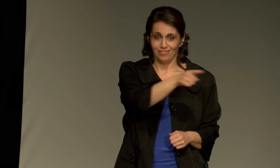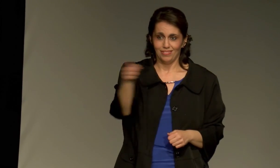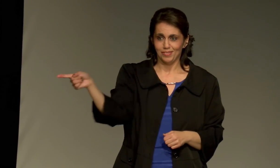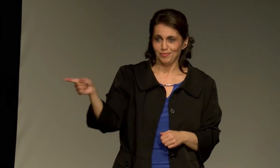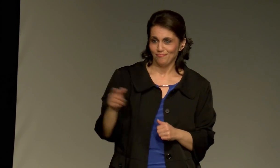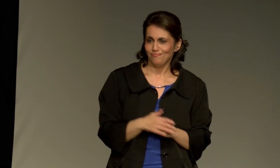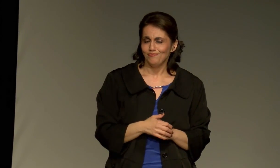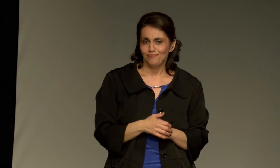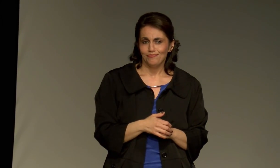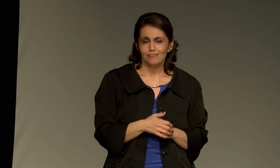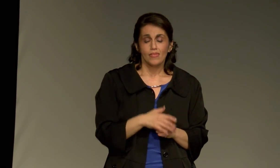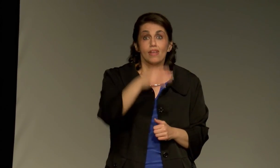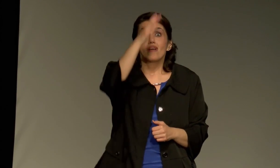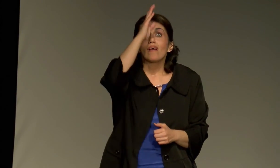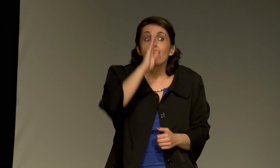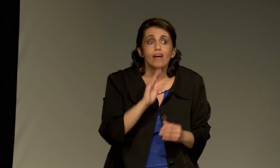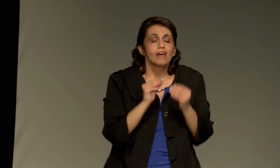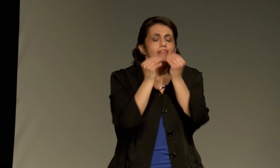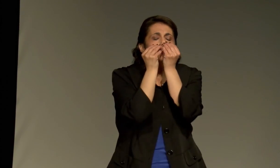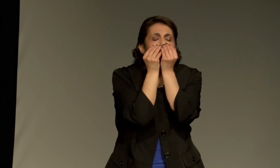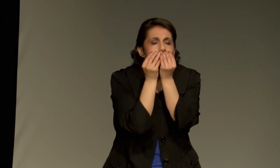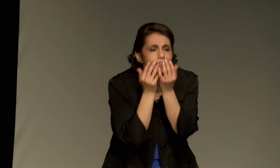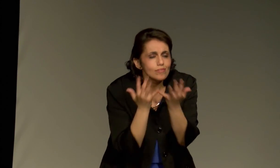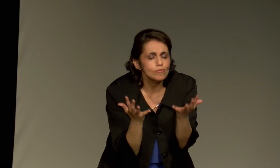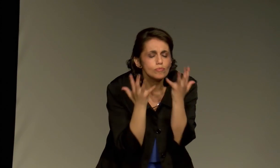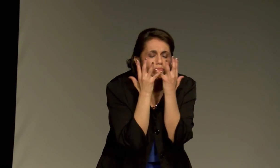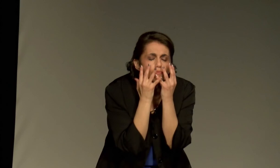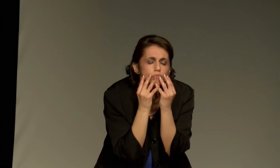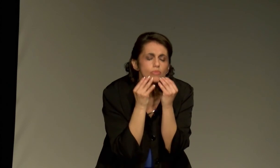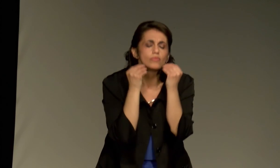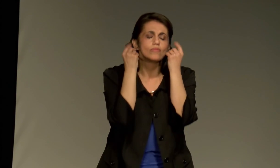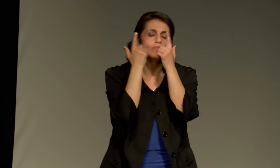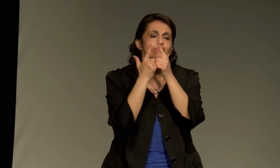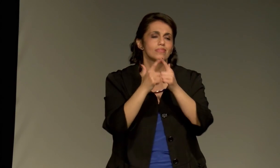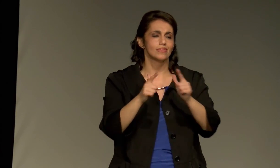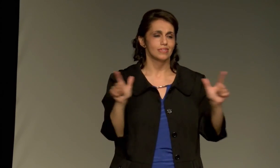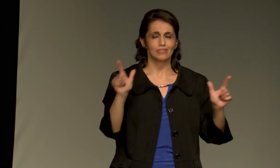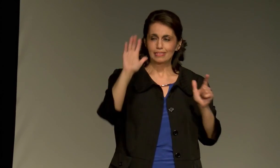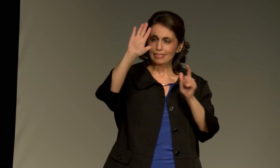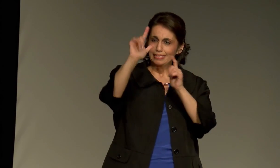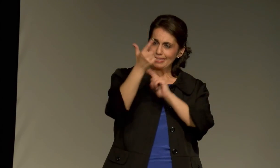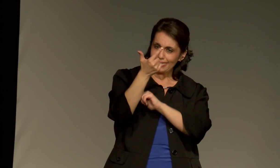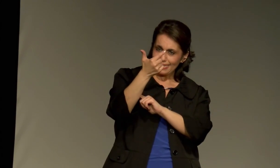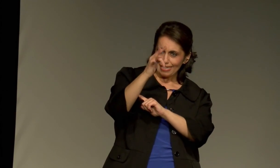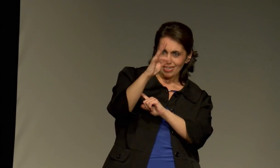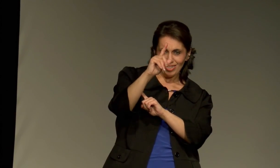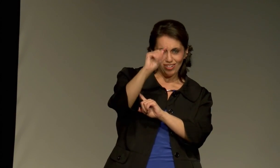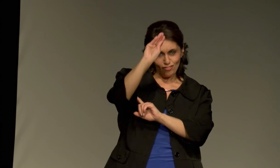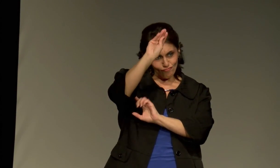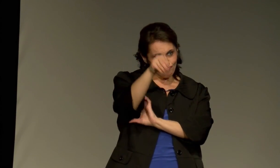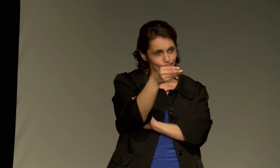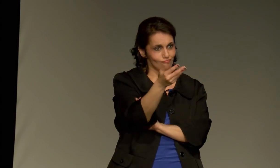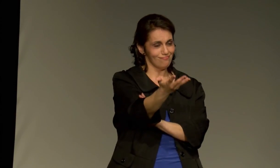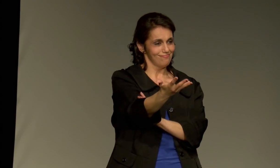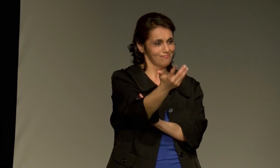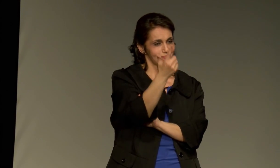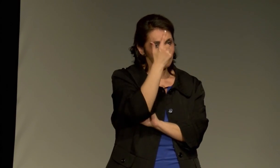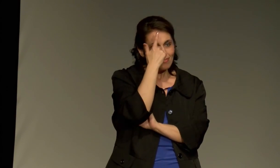God loves us. God thinks we are beautiful, and our language is beautiful.